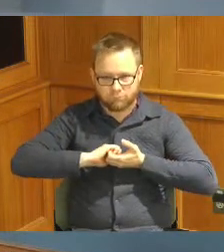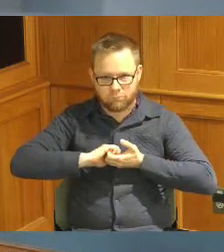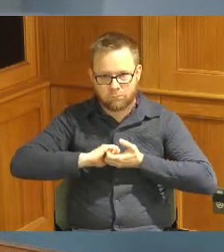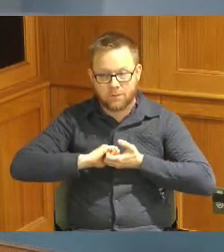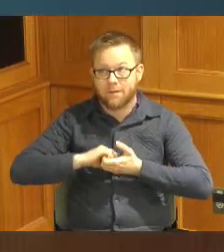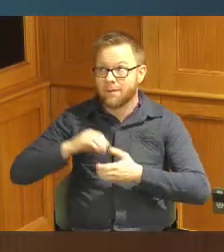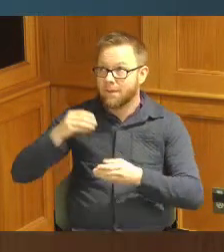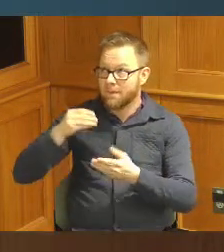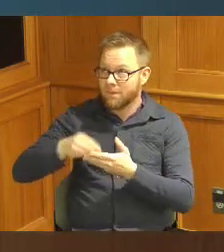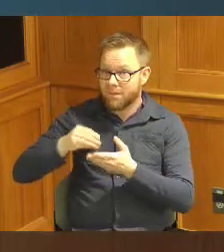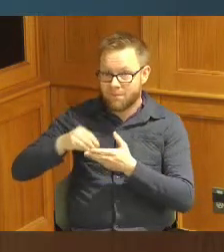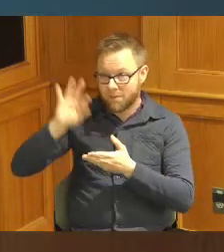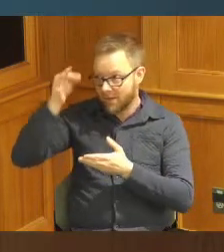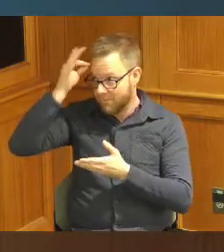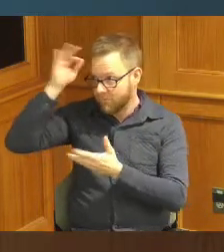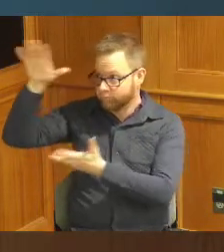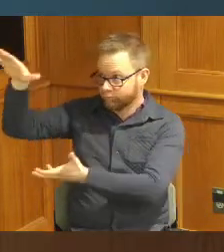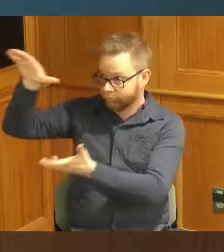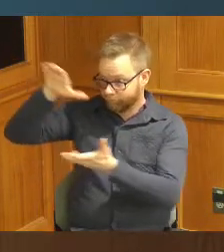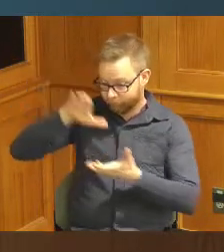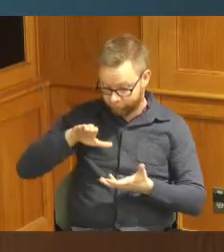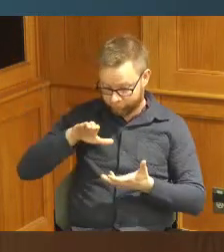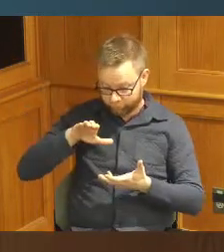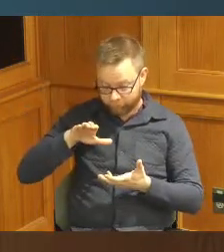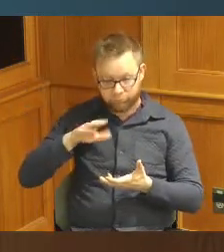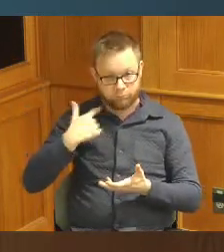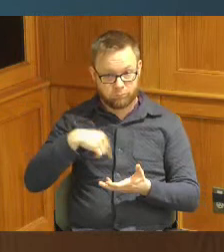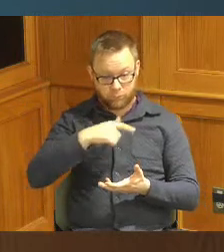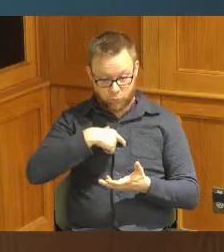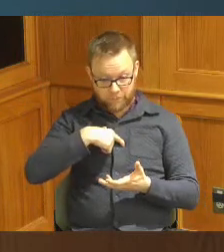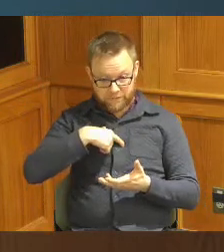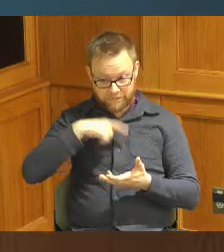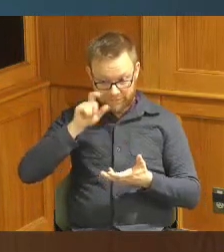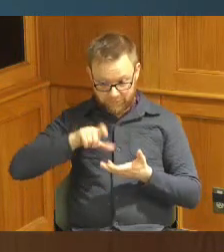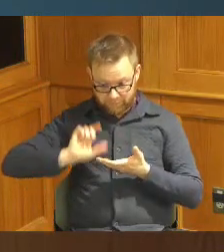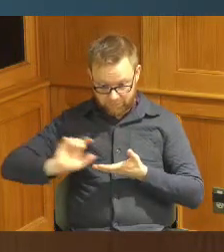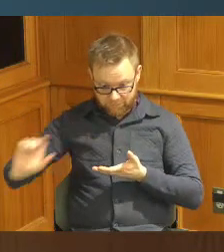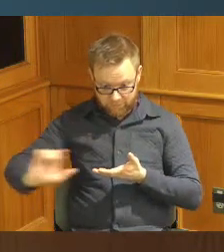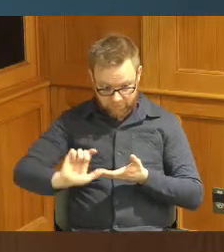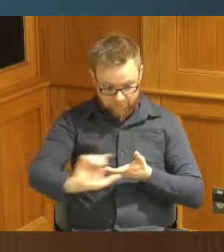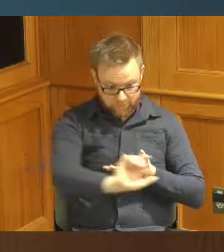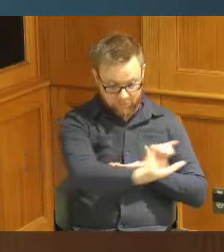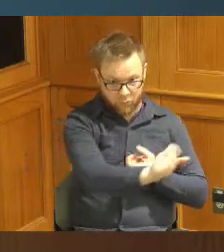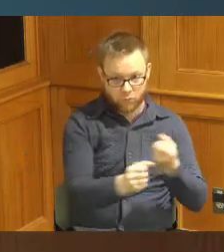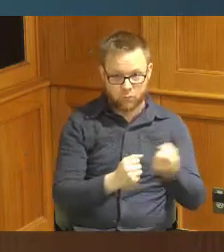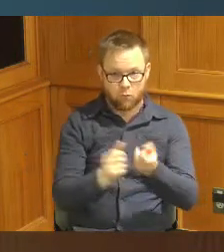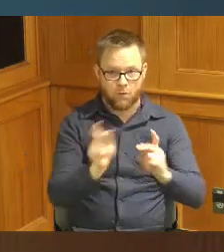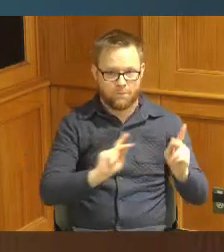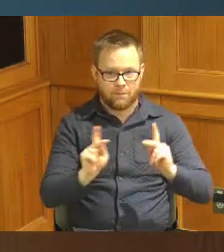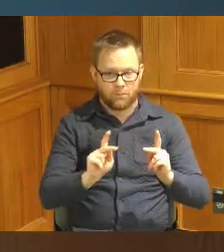money thank God but then we have to get the money to the people and that's what we're trying to